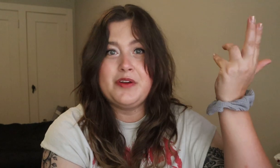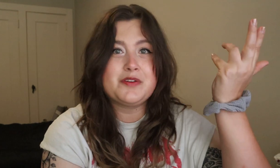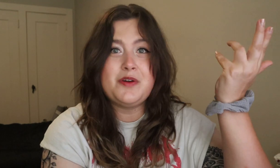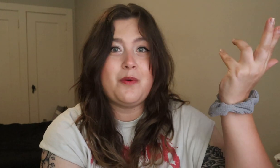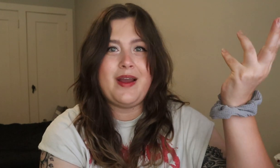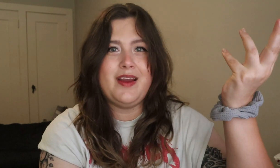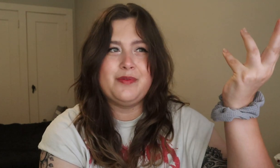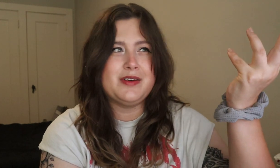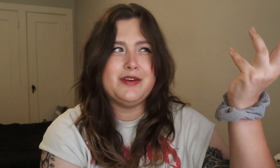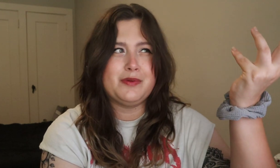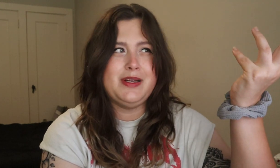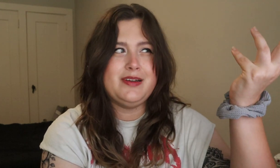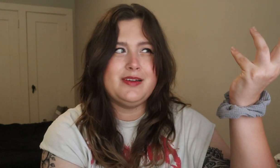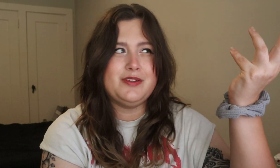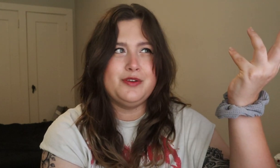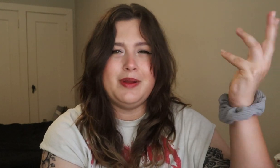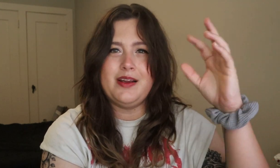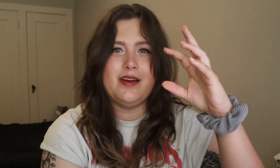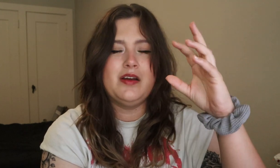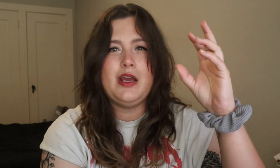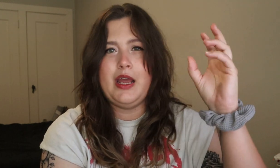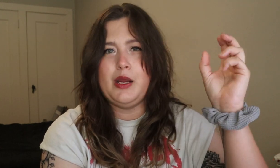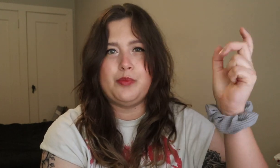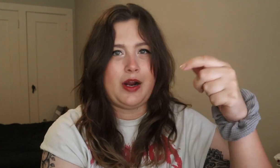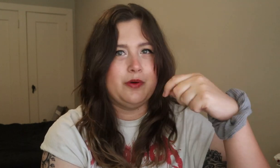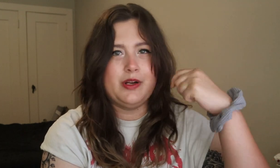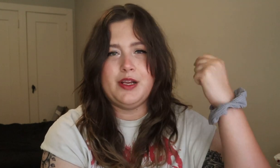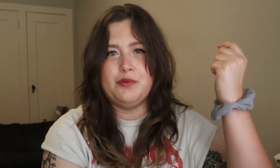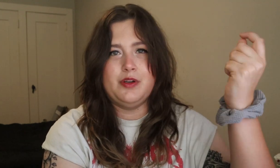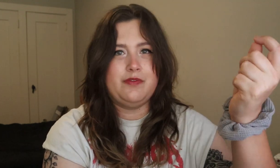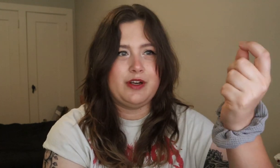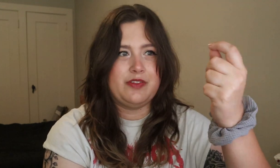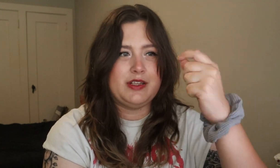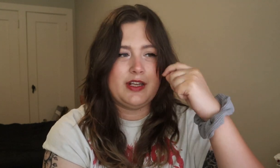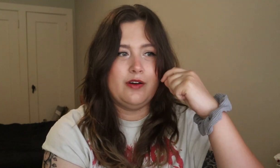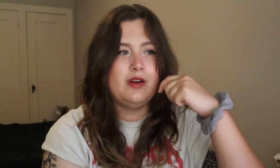there's no way really for me to make it a priority and really figure things out